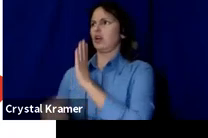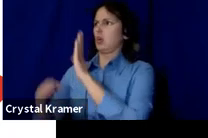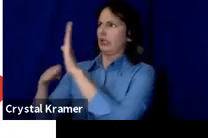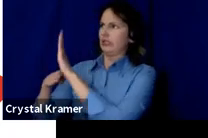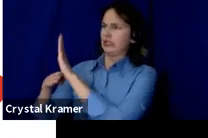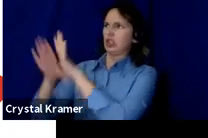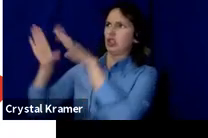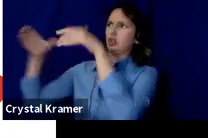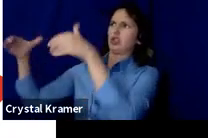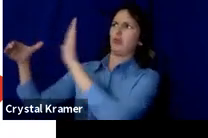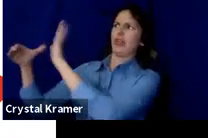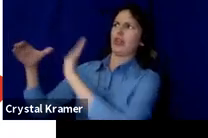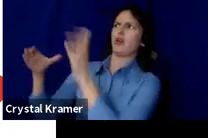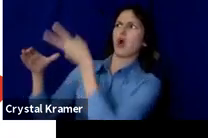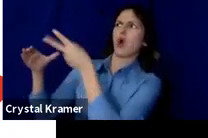a very powerful concept.